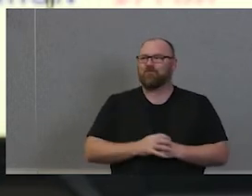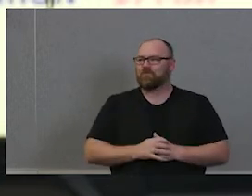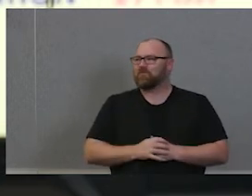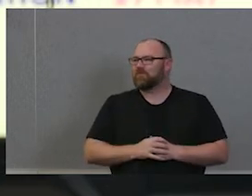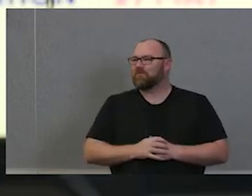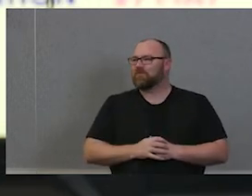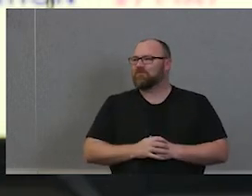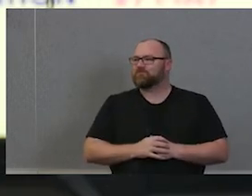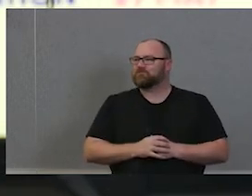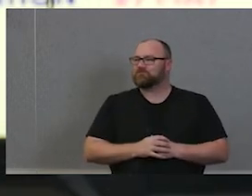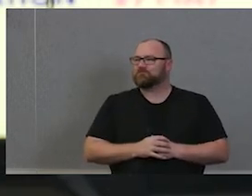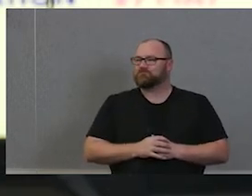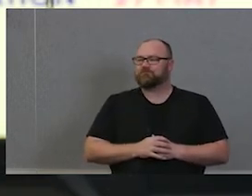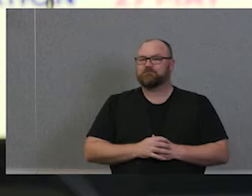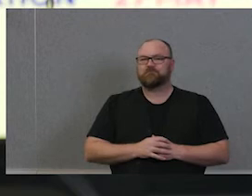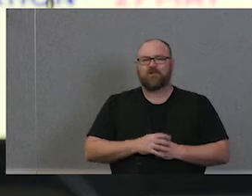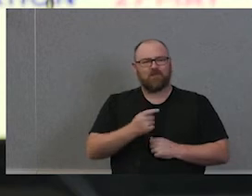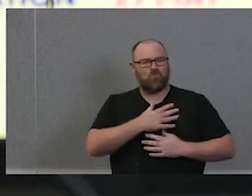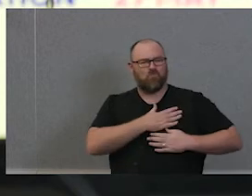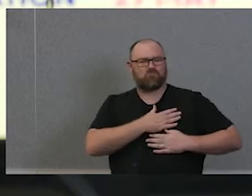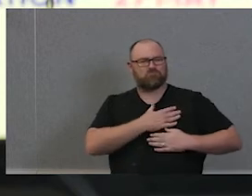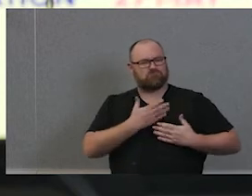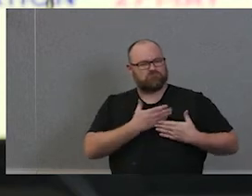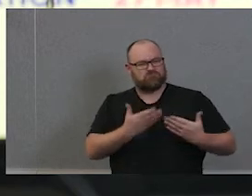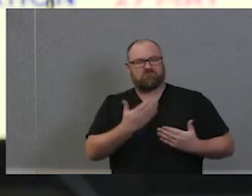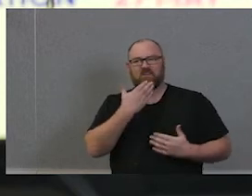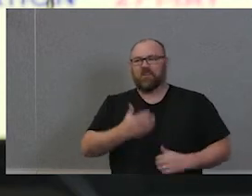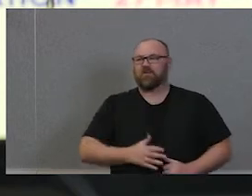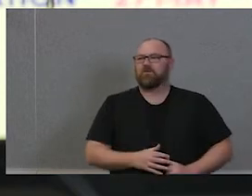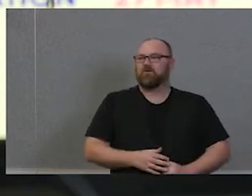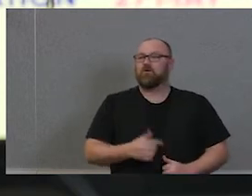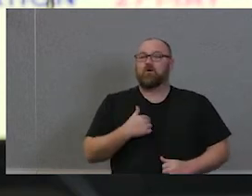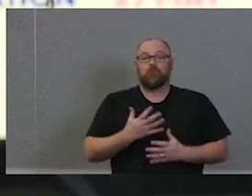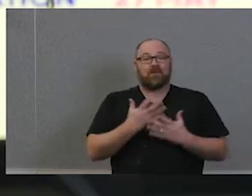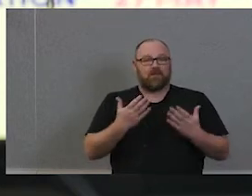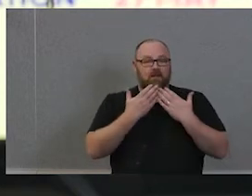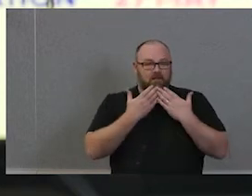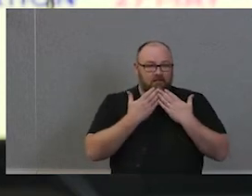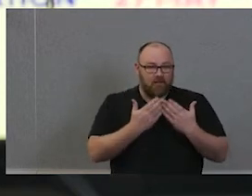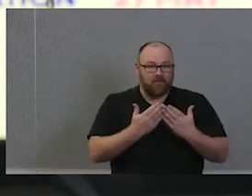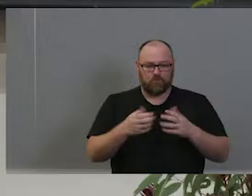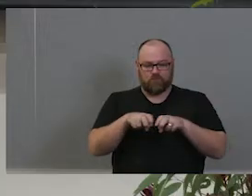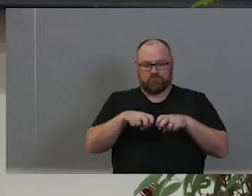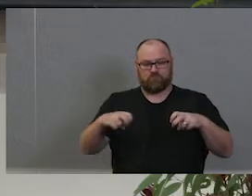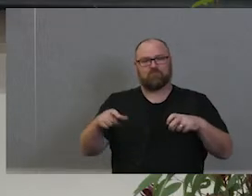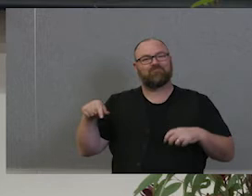haven't you? Come to learn as we all have. So thank you so much. I'd like to say thank you to our deadly panelists, Rossie Ogilvie and